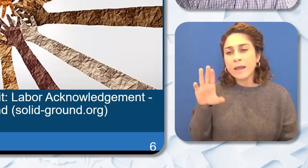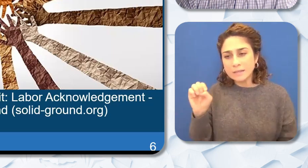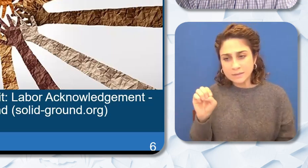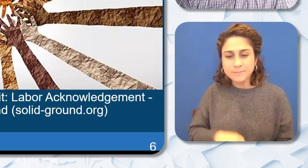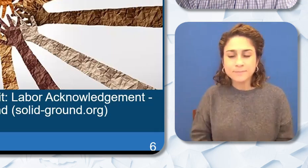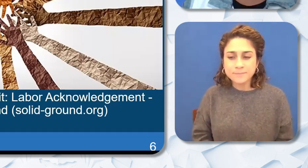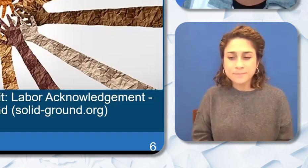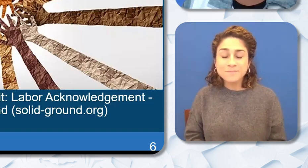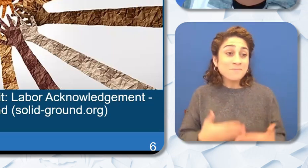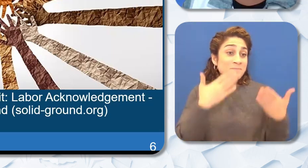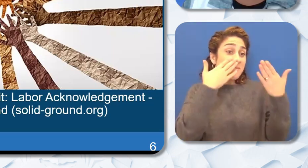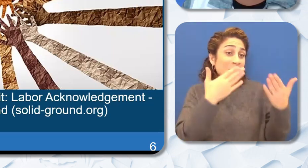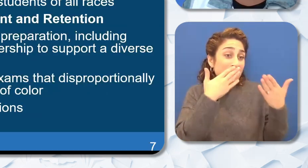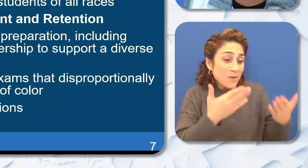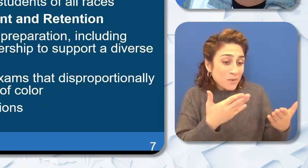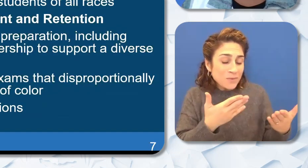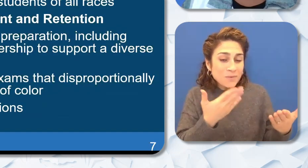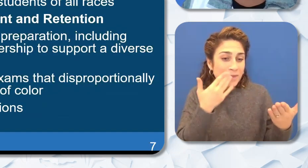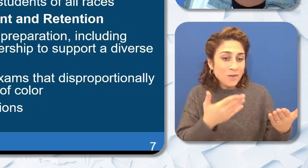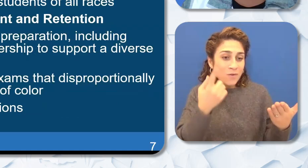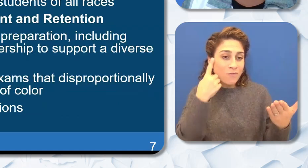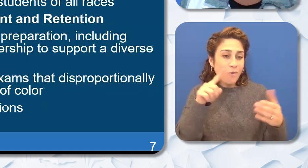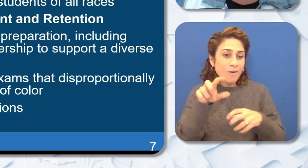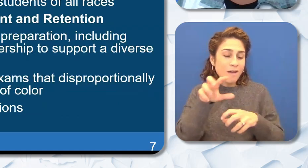Cheryl Cotton: Sterling thank you and thank you for the African Enslaved Ancestors